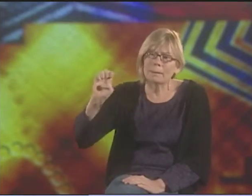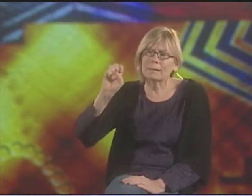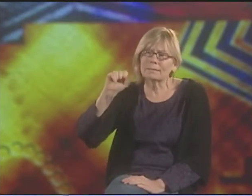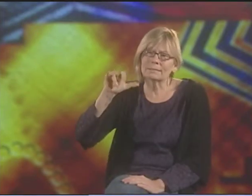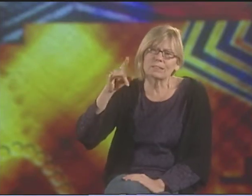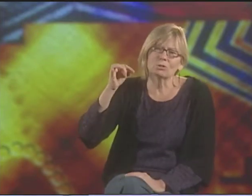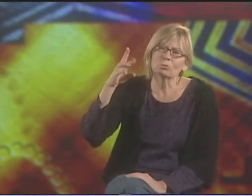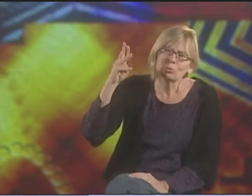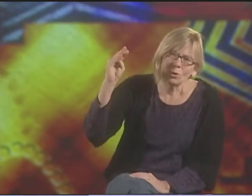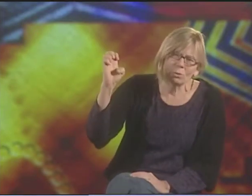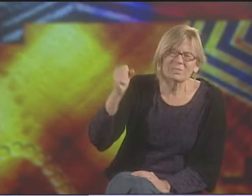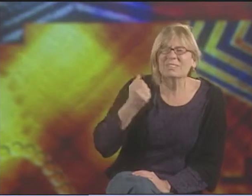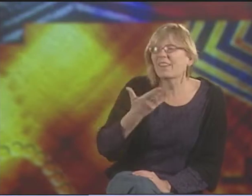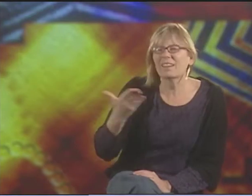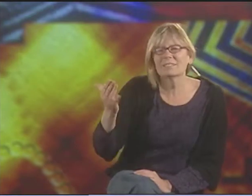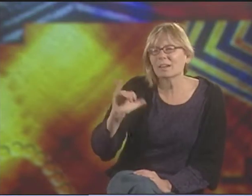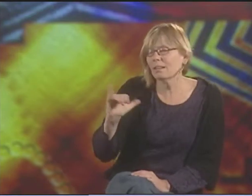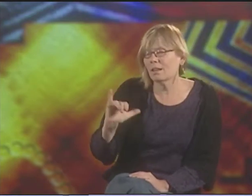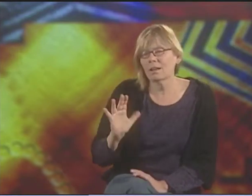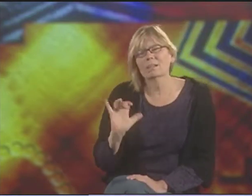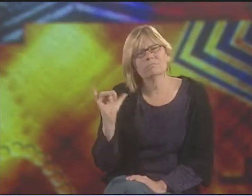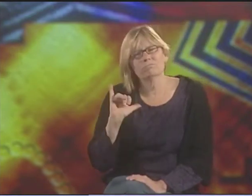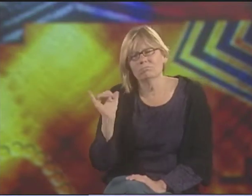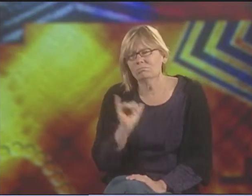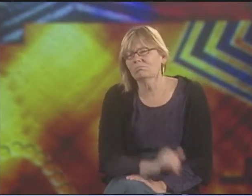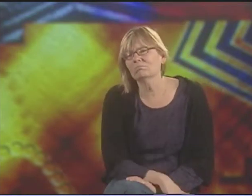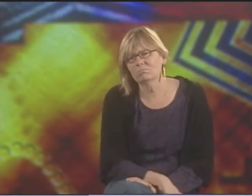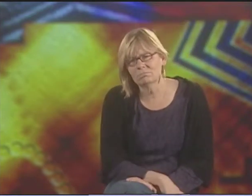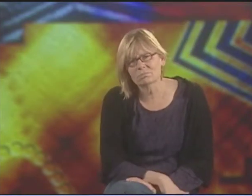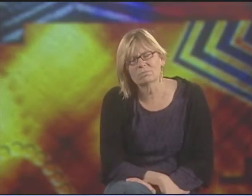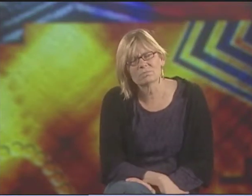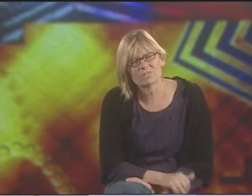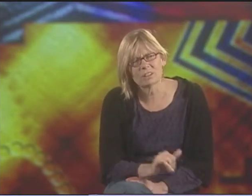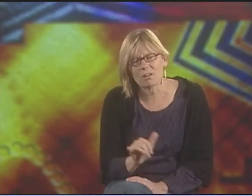THERE'S SOMETHING CALLED THE QUEEN BEE SYNDROME THAT OPERATES IN THAT WAY, TOO.